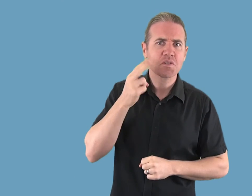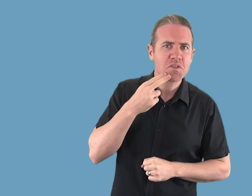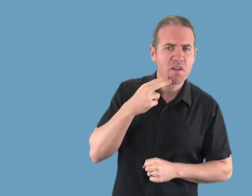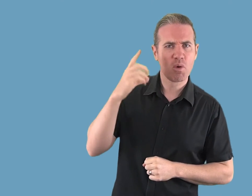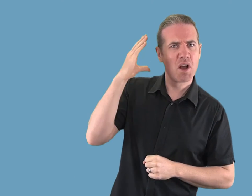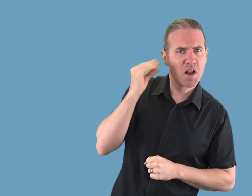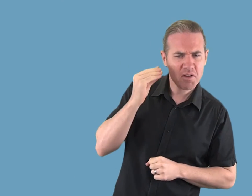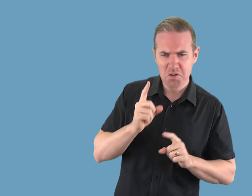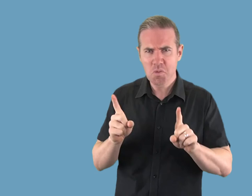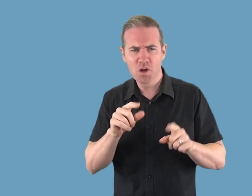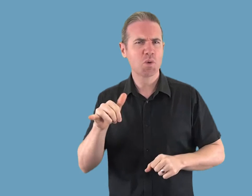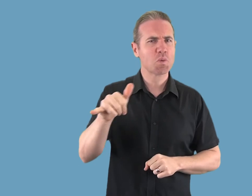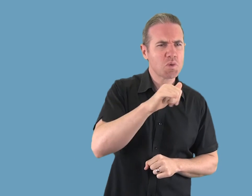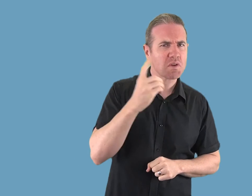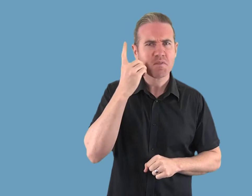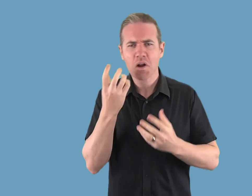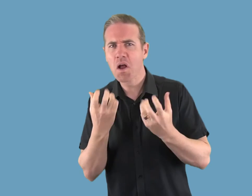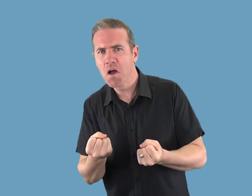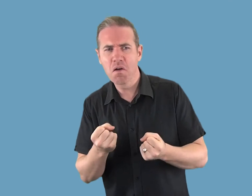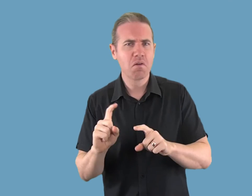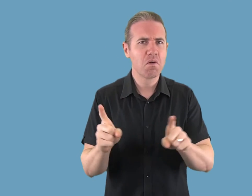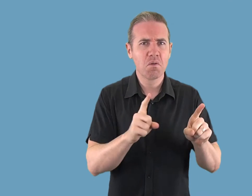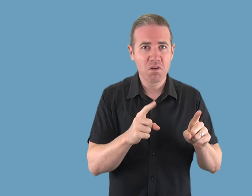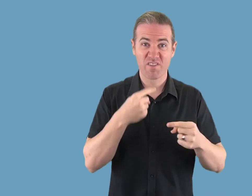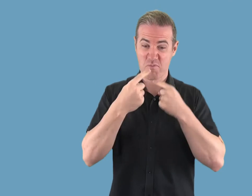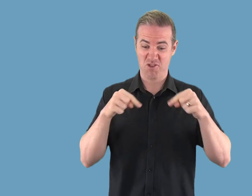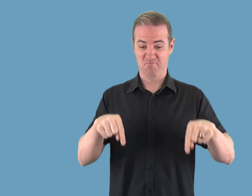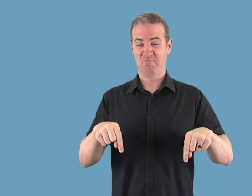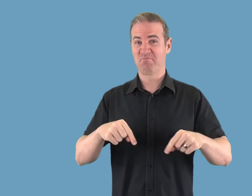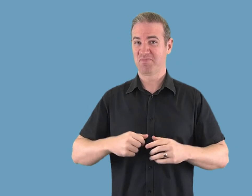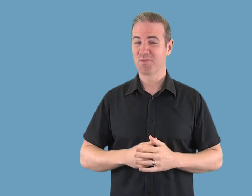have difficulty hearing when using a mobile phone.